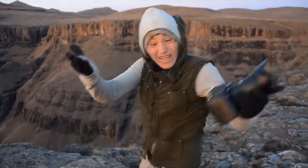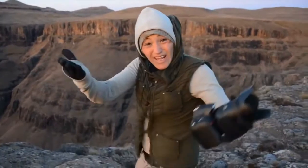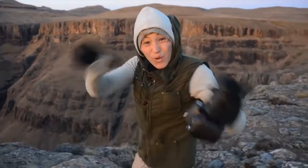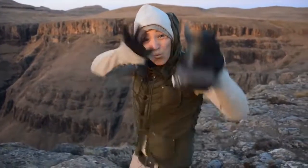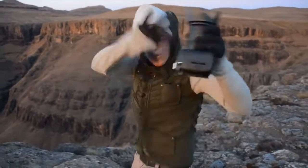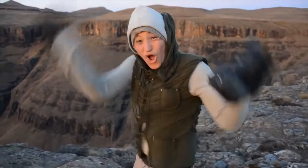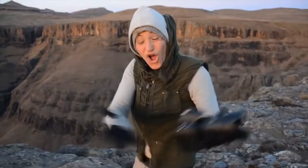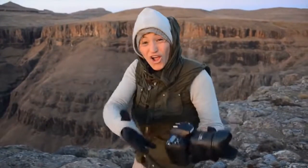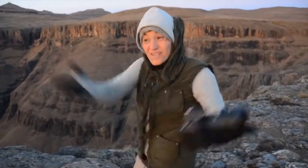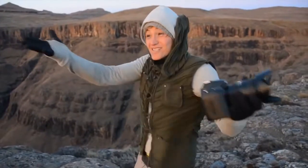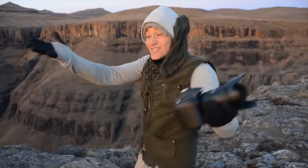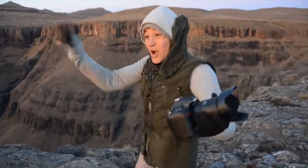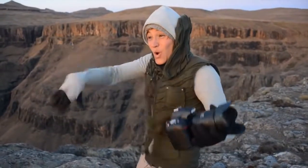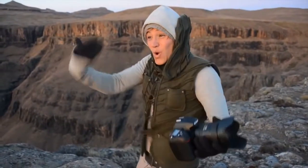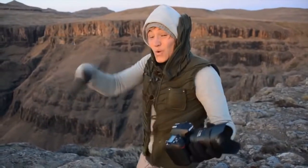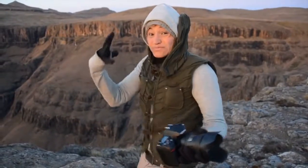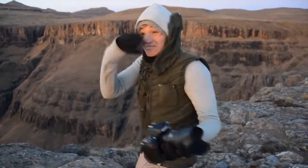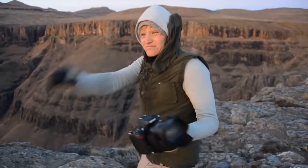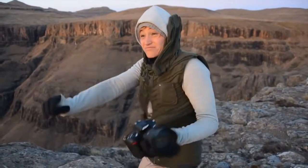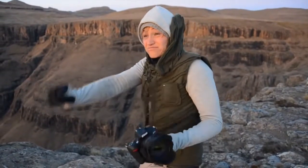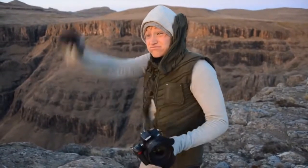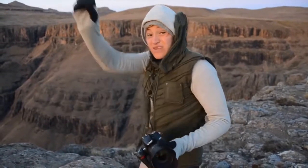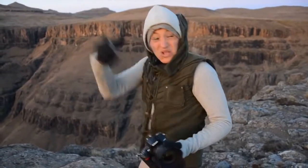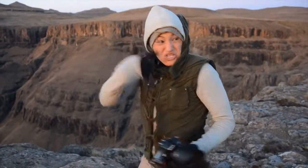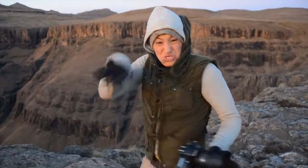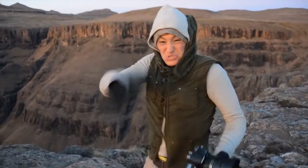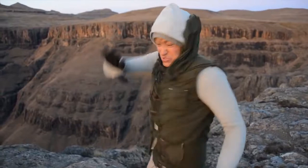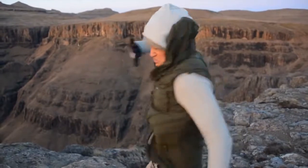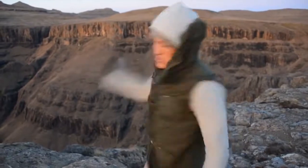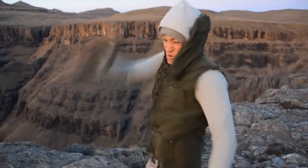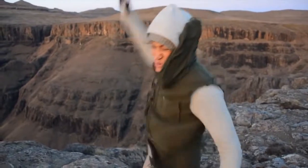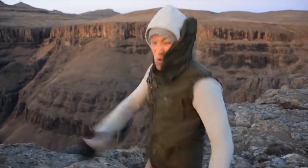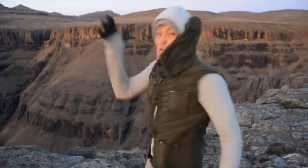Good morning, world! What a gorgeous sunrise!